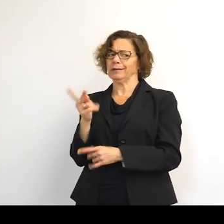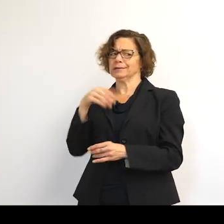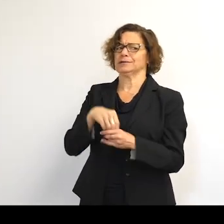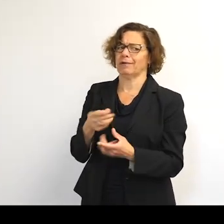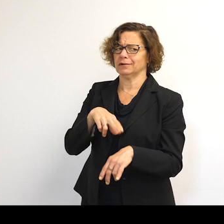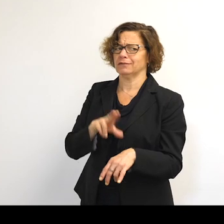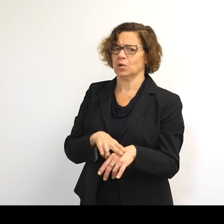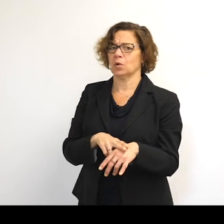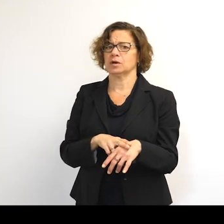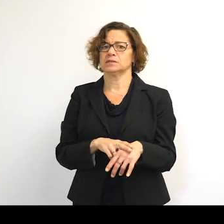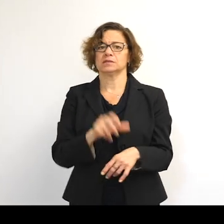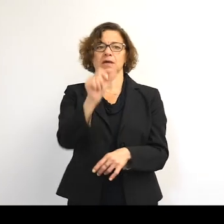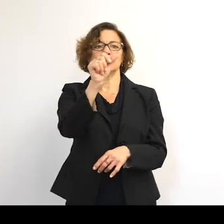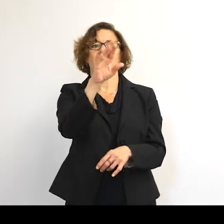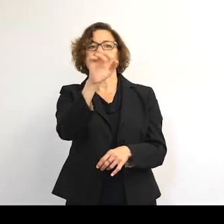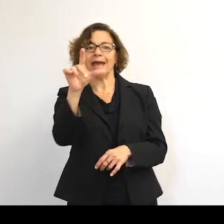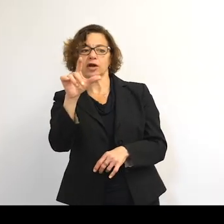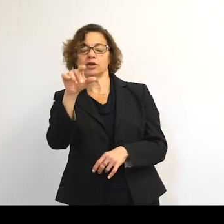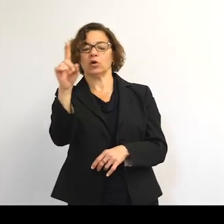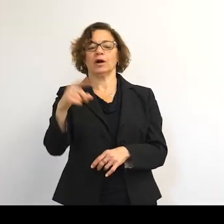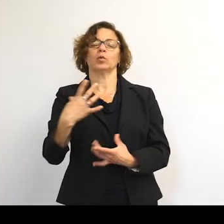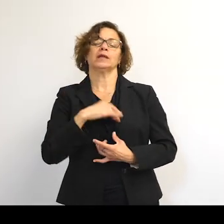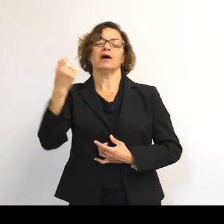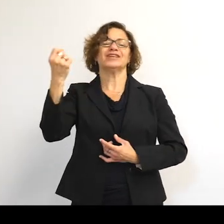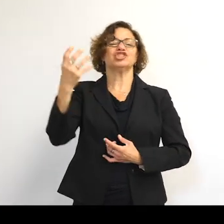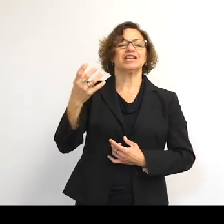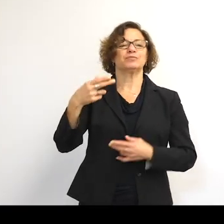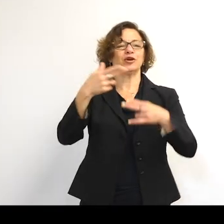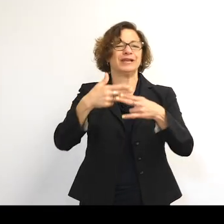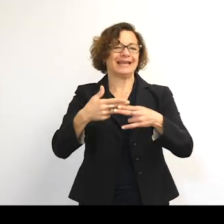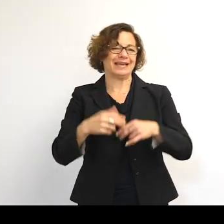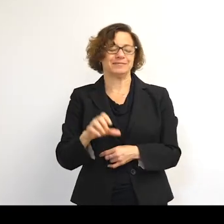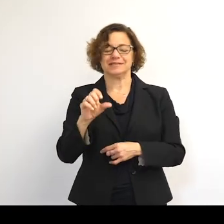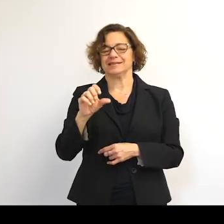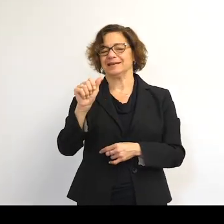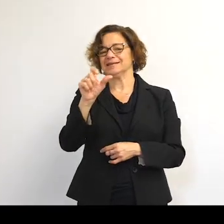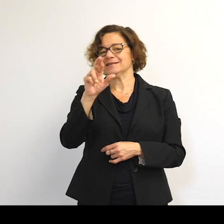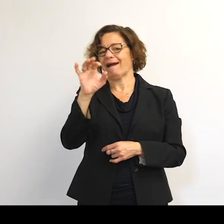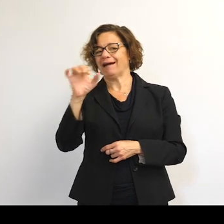called Ariel 1. And we like Shakespearean references. Now, we try and go over the top on these things